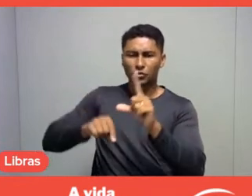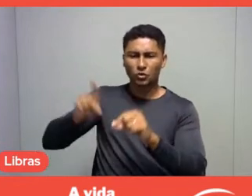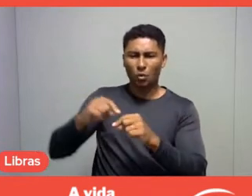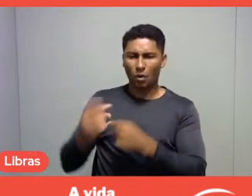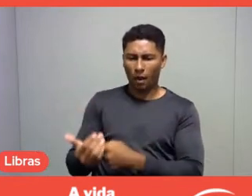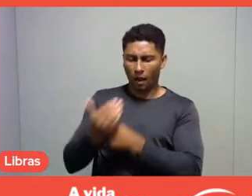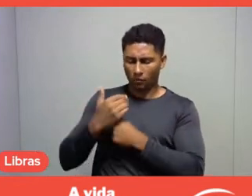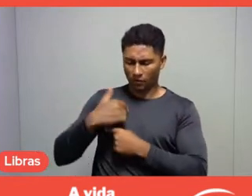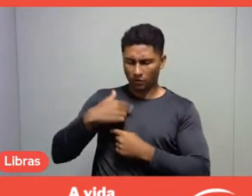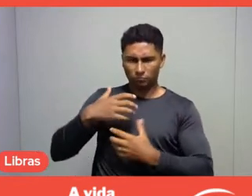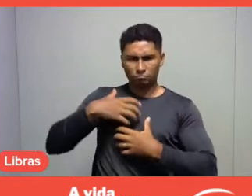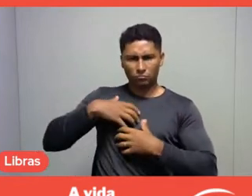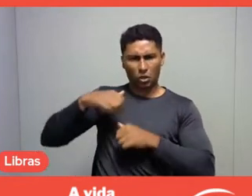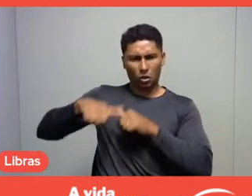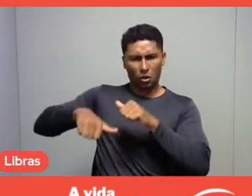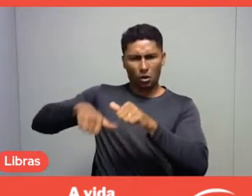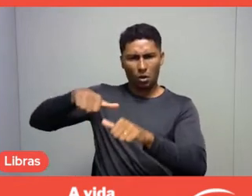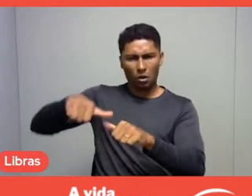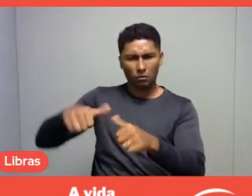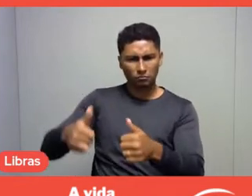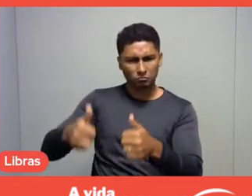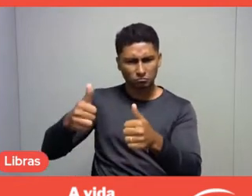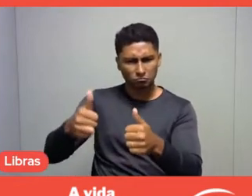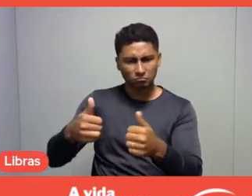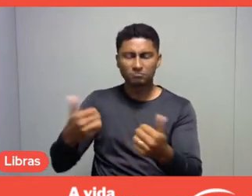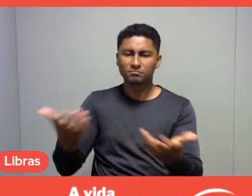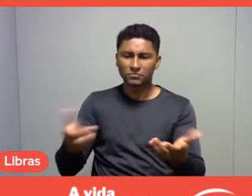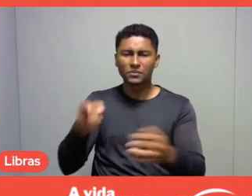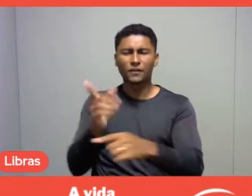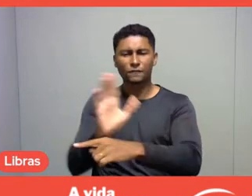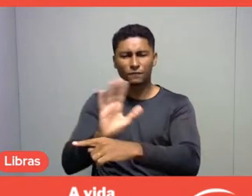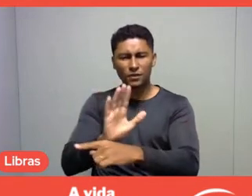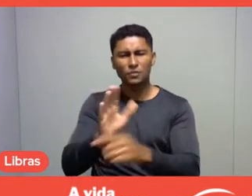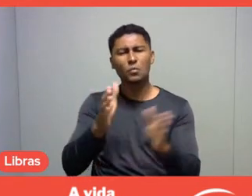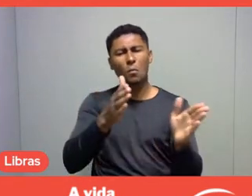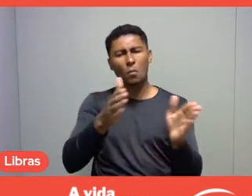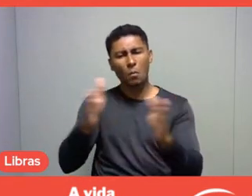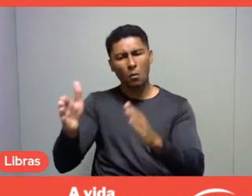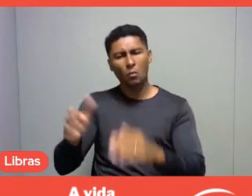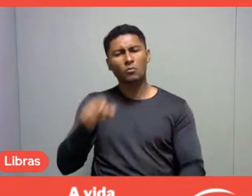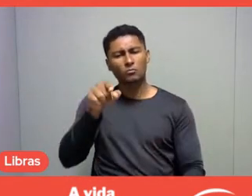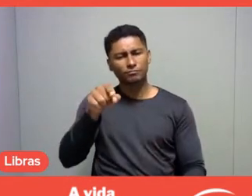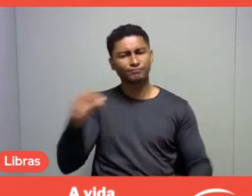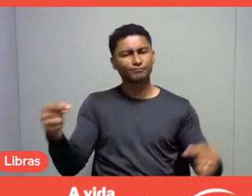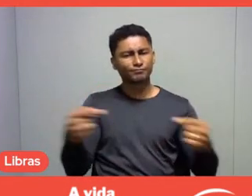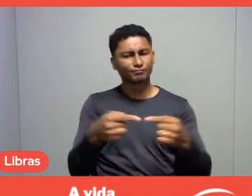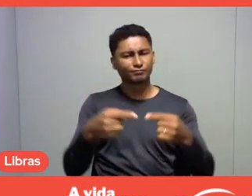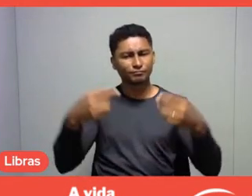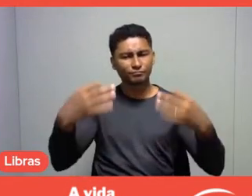The video is very rich, the one we just watched, in that sense. So, I understand that, undoubtedly, choices are important.